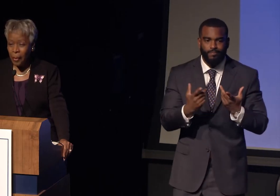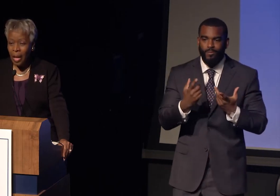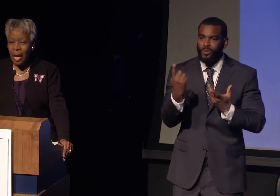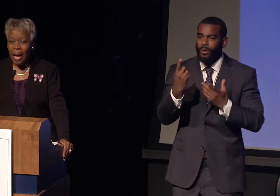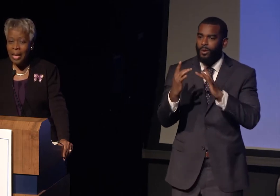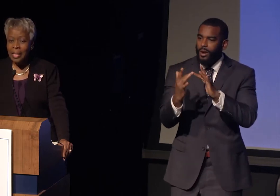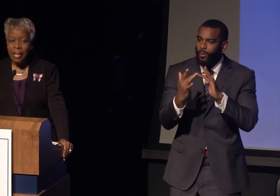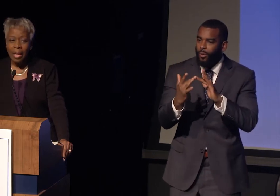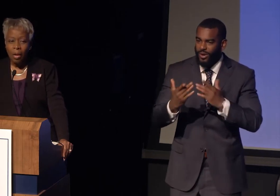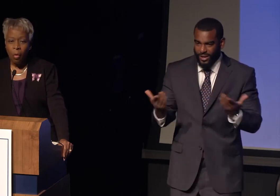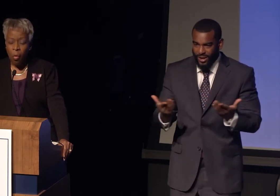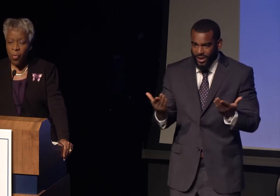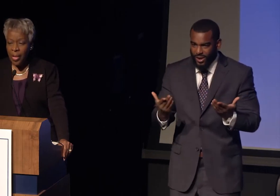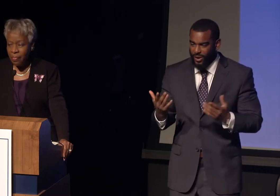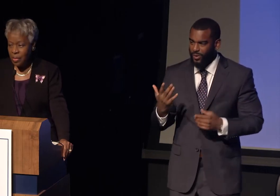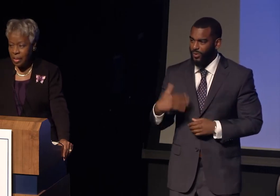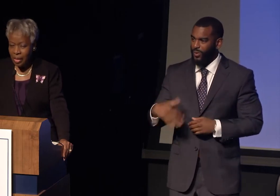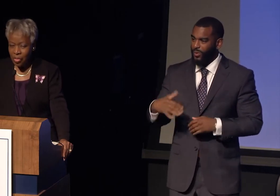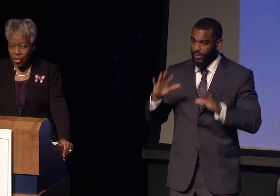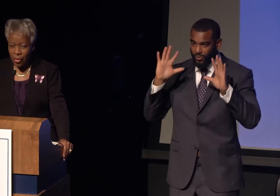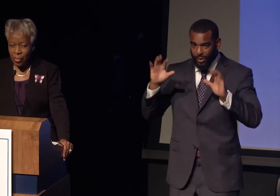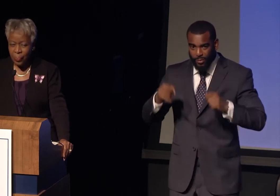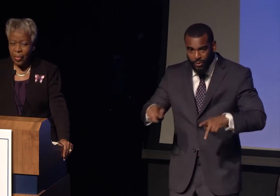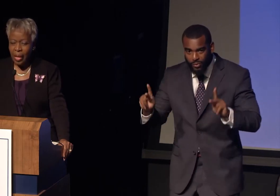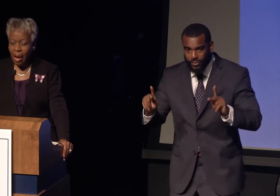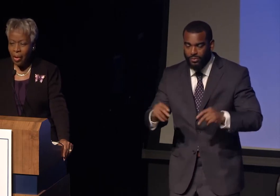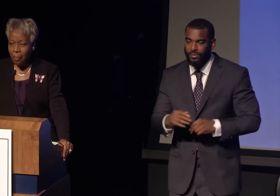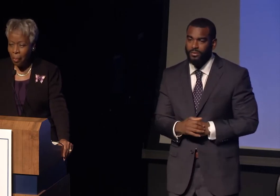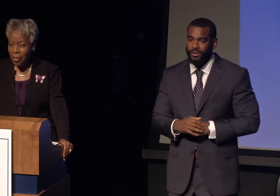I cannot overemphasize to you how important it is